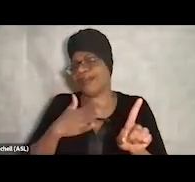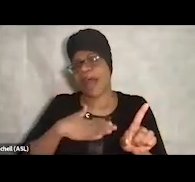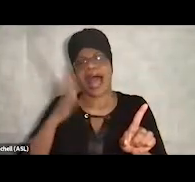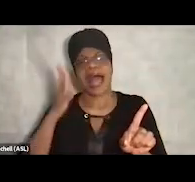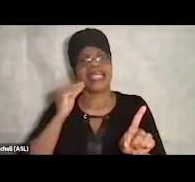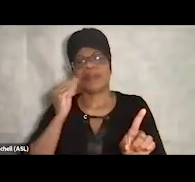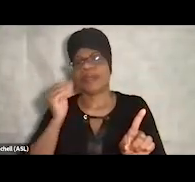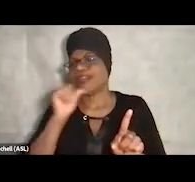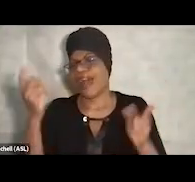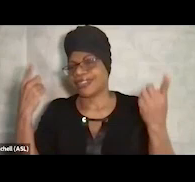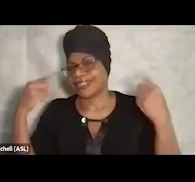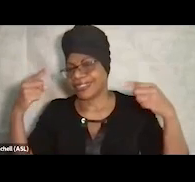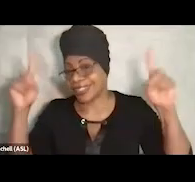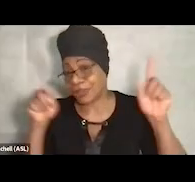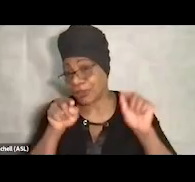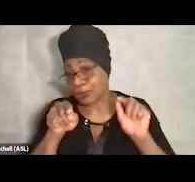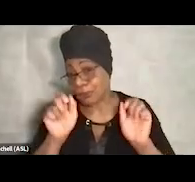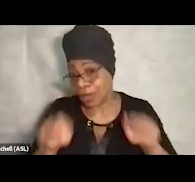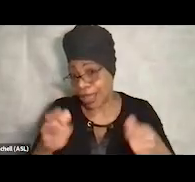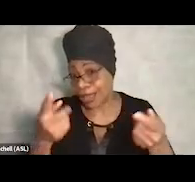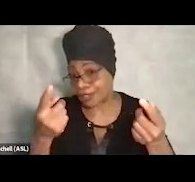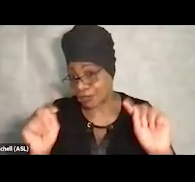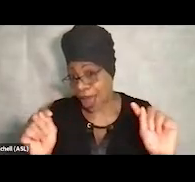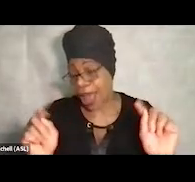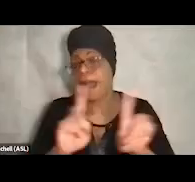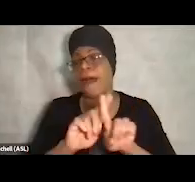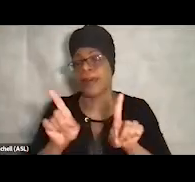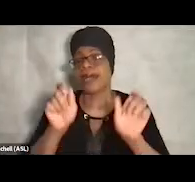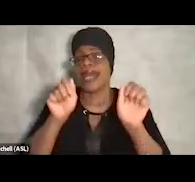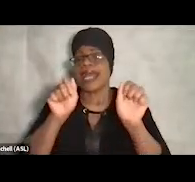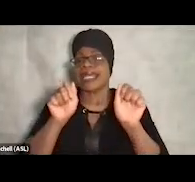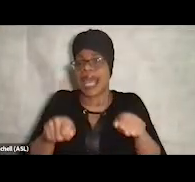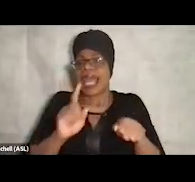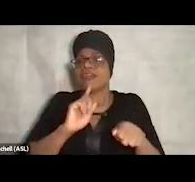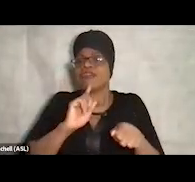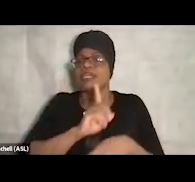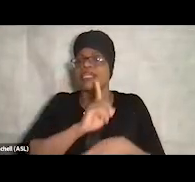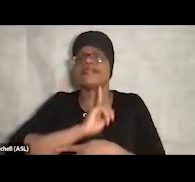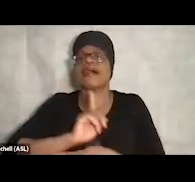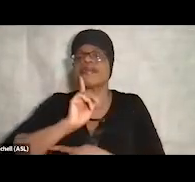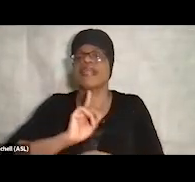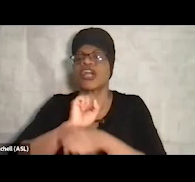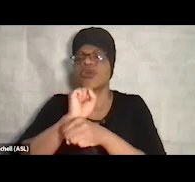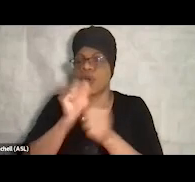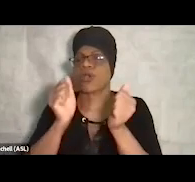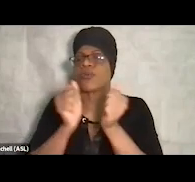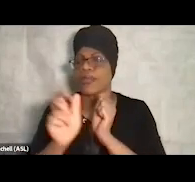But I can walk in, ideally, in solidarity with those folks. So...